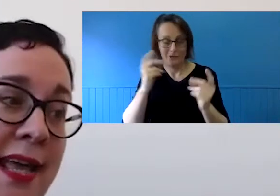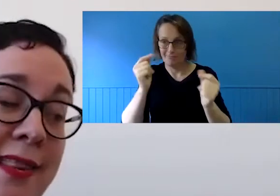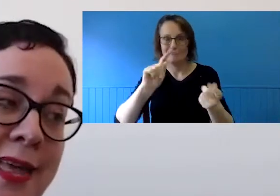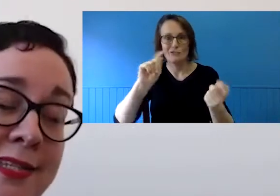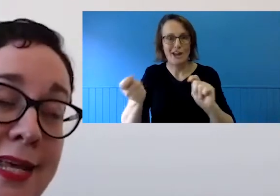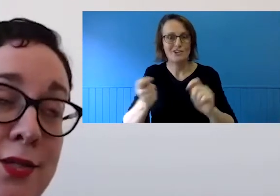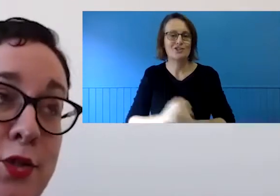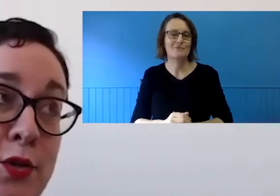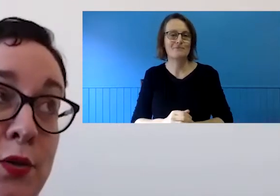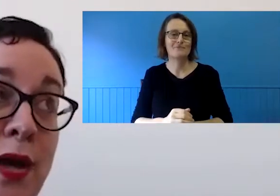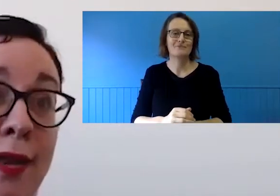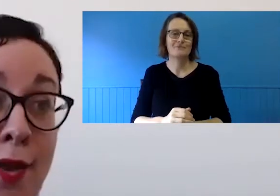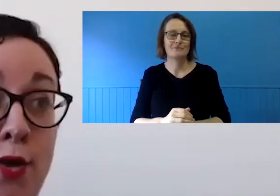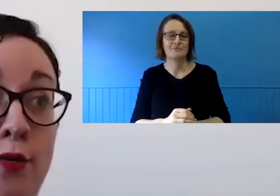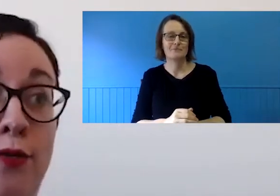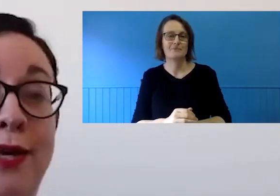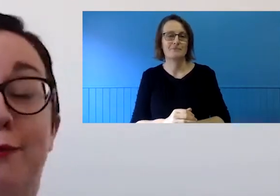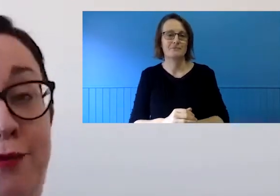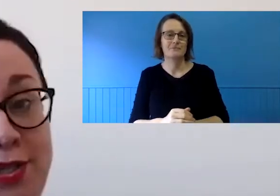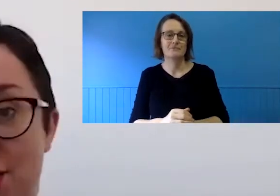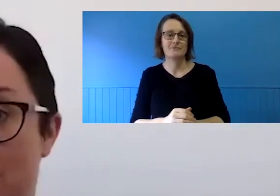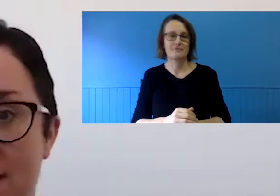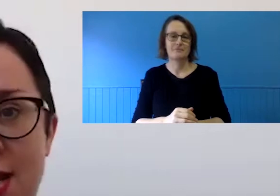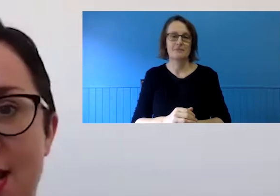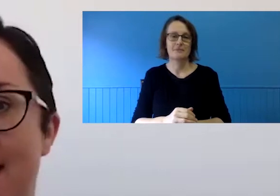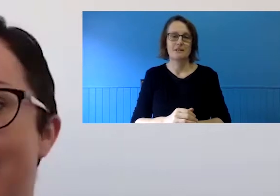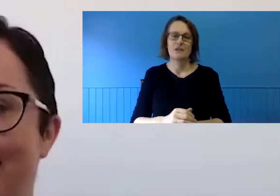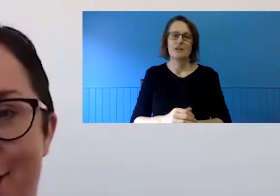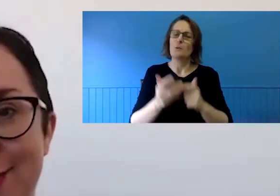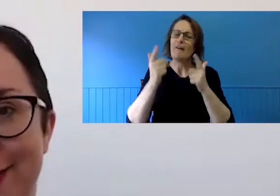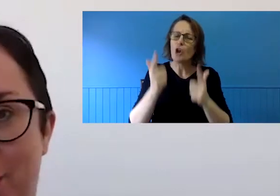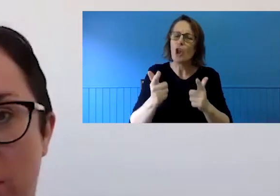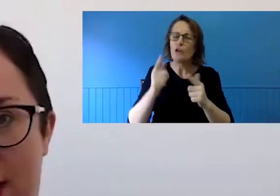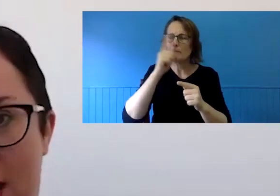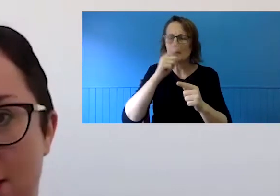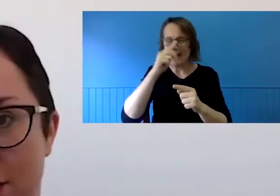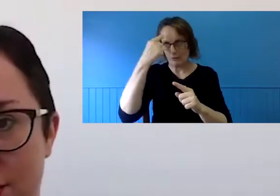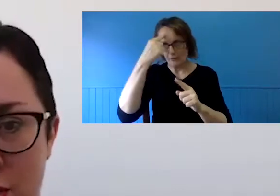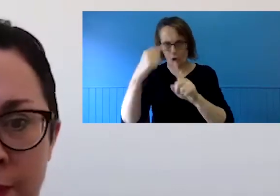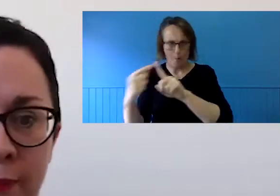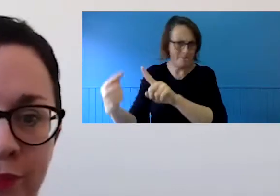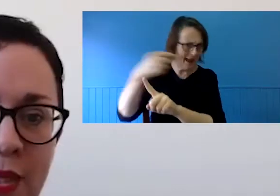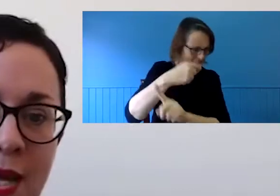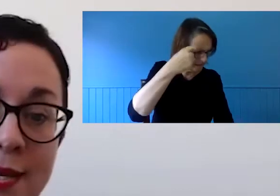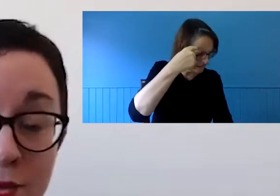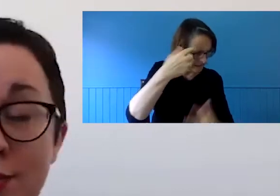has led to a lot of reverse-engineering, a lot of working it out on the job.